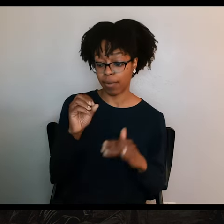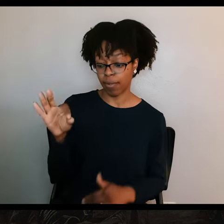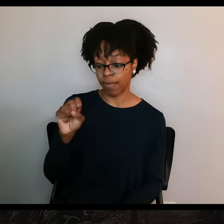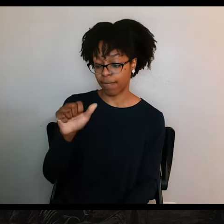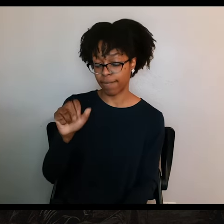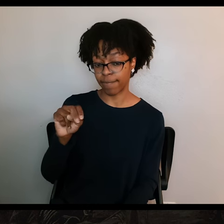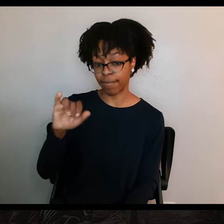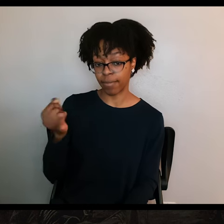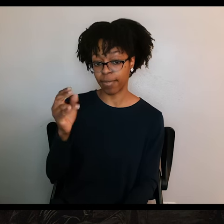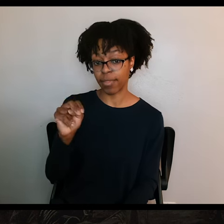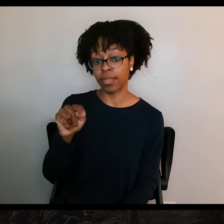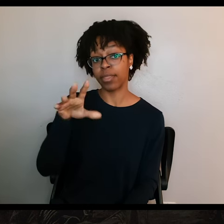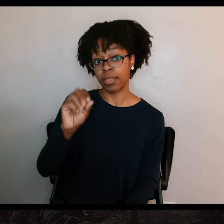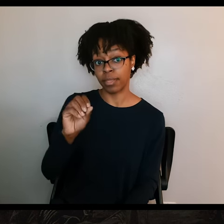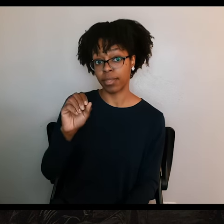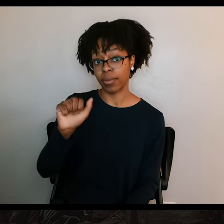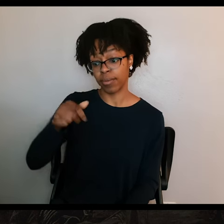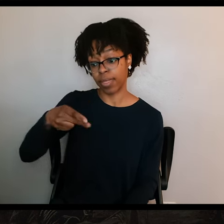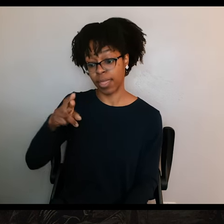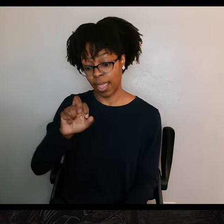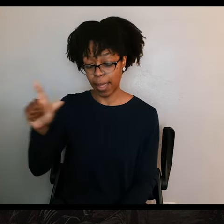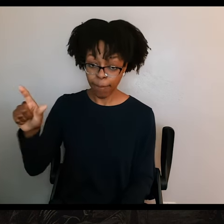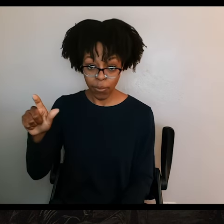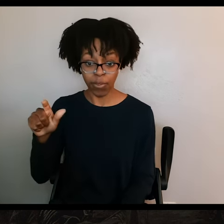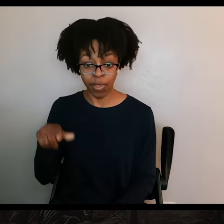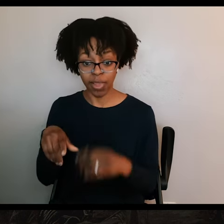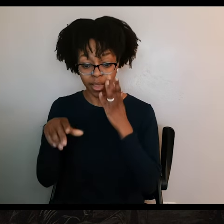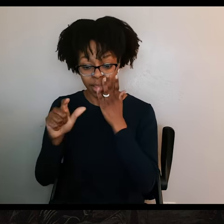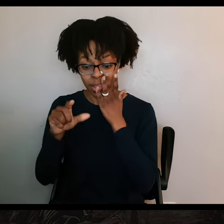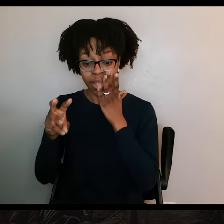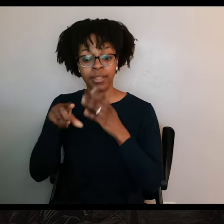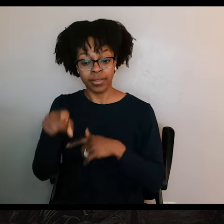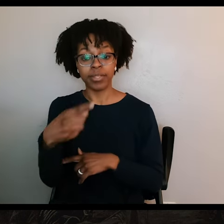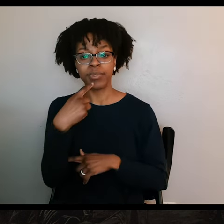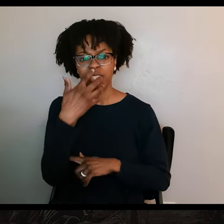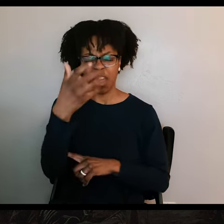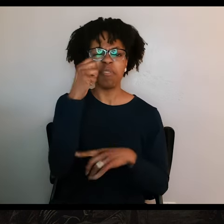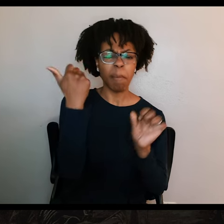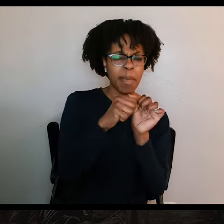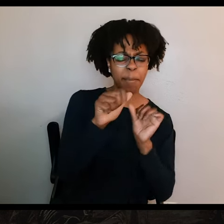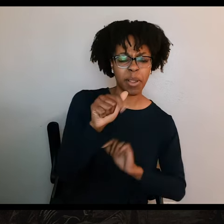who overran Santa Anna and his army were shouting not just, Remember the Alamo, but also, Remember Goliad.